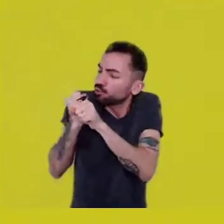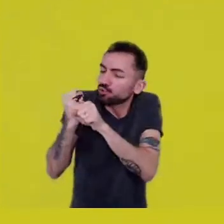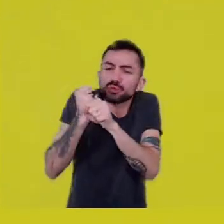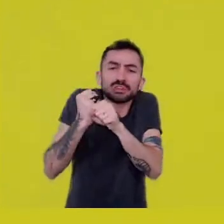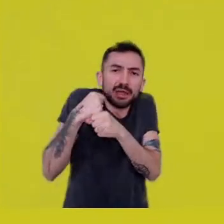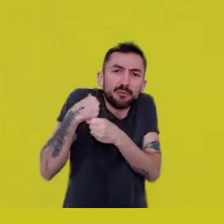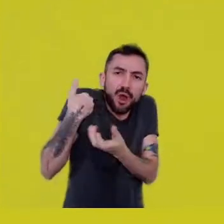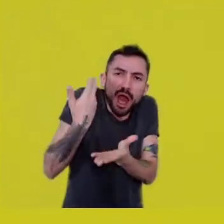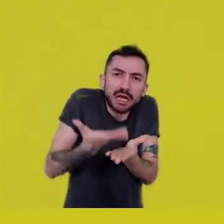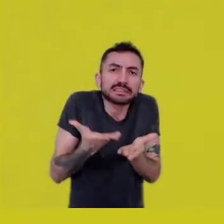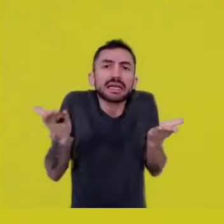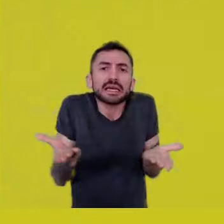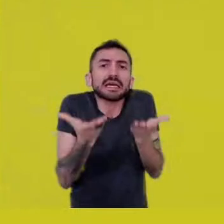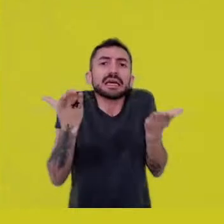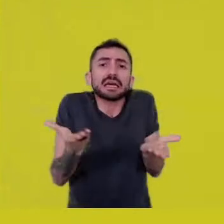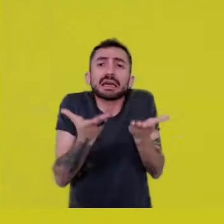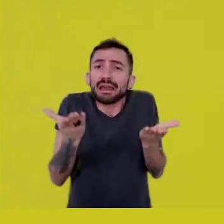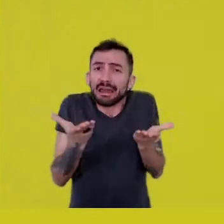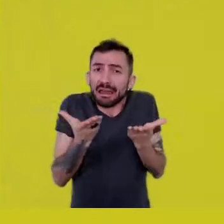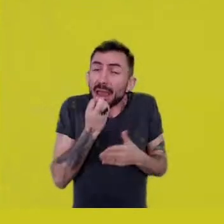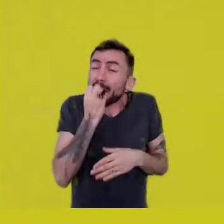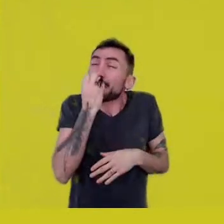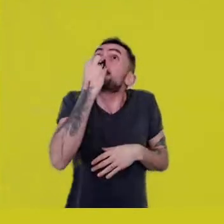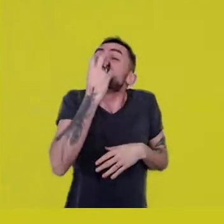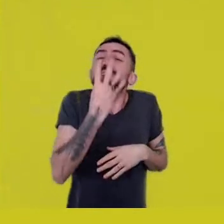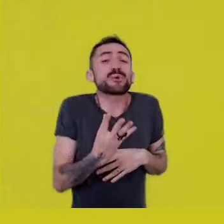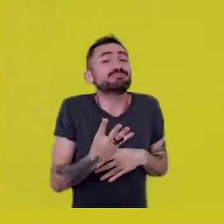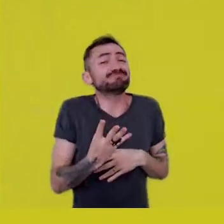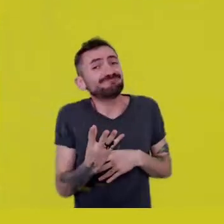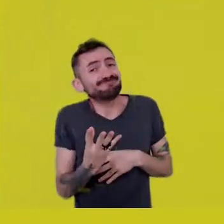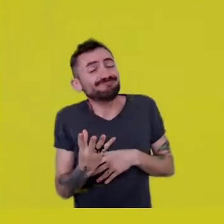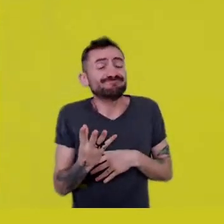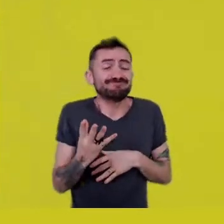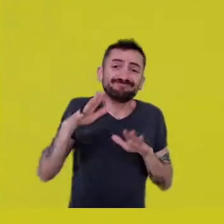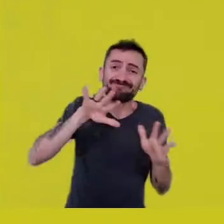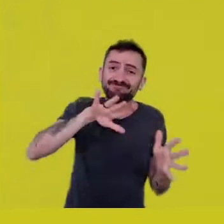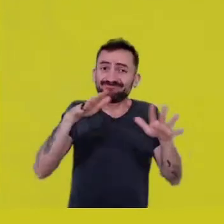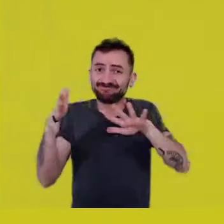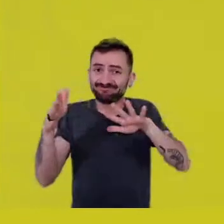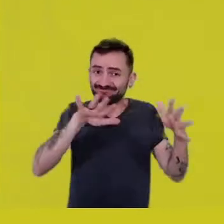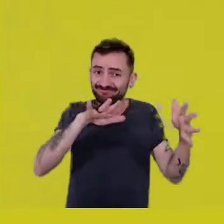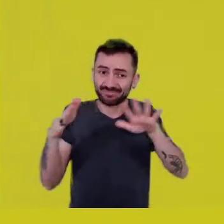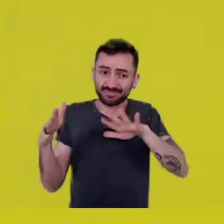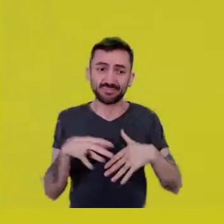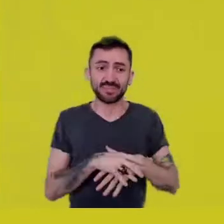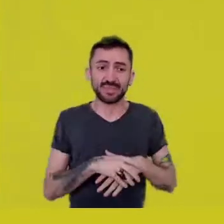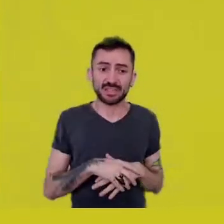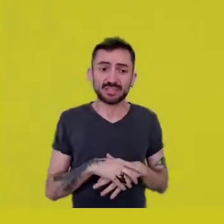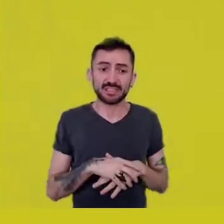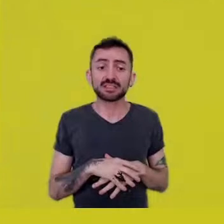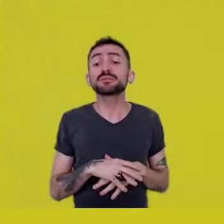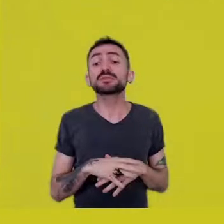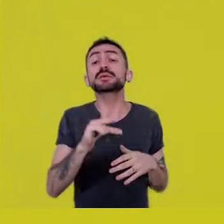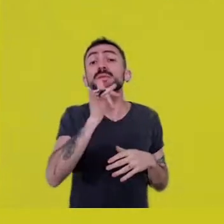was very questionable. Had we indeed managed to form citizens,